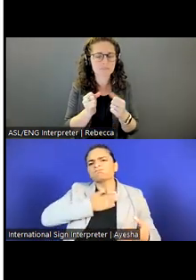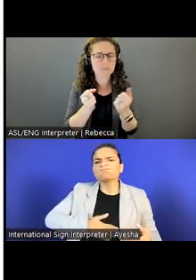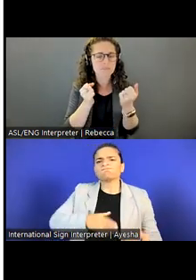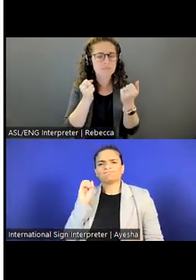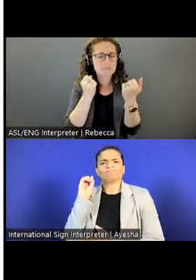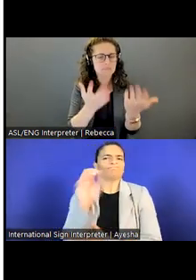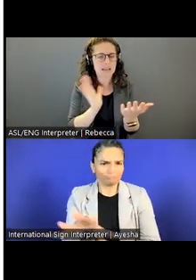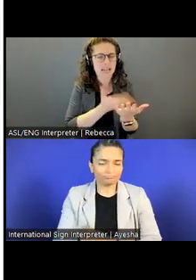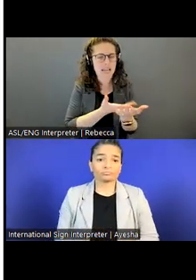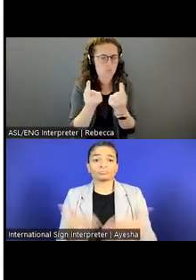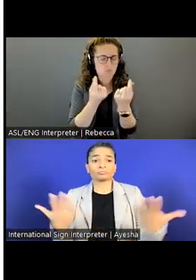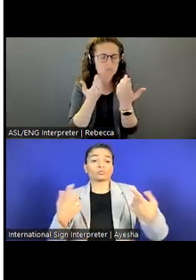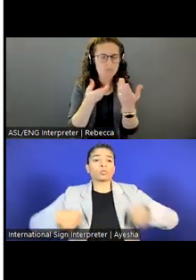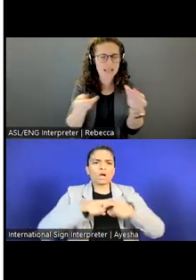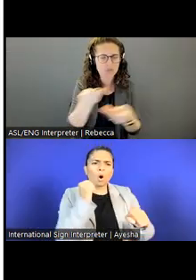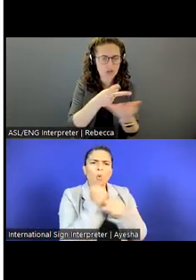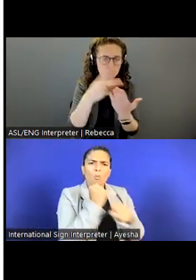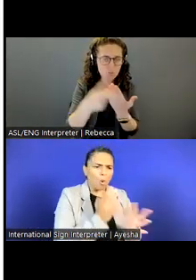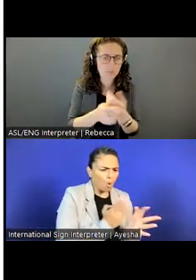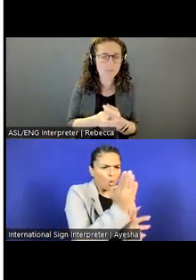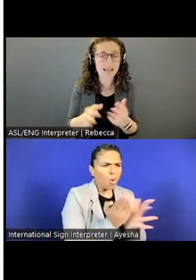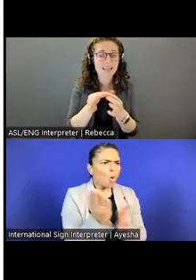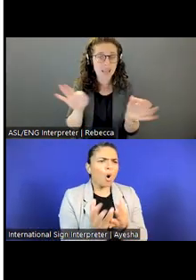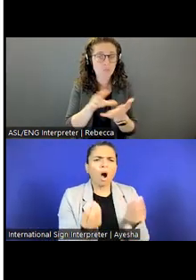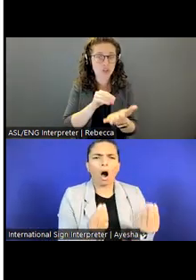Also language learning particularly for Americans going overseas.